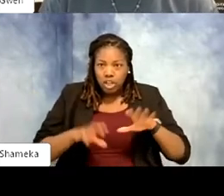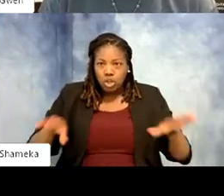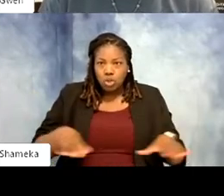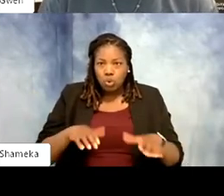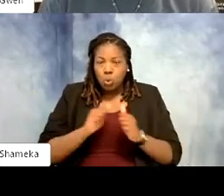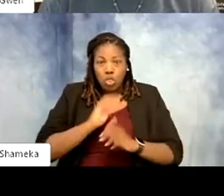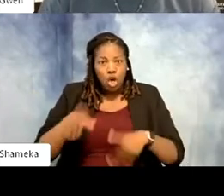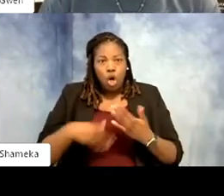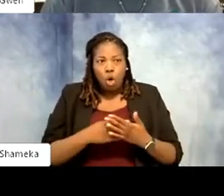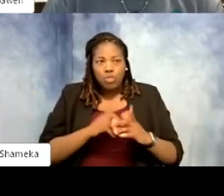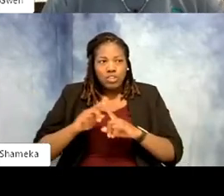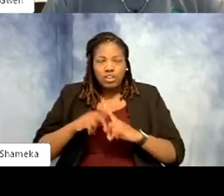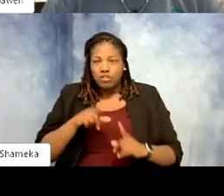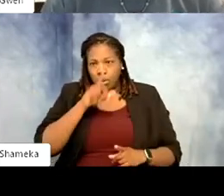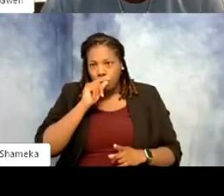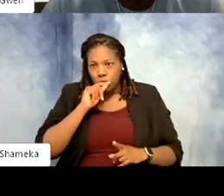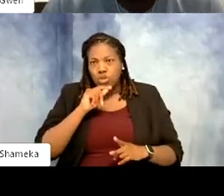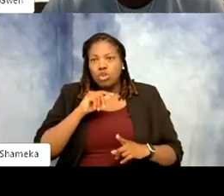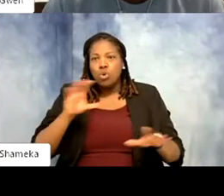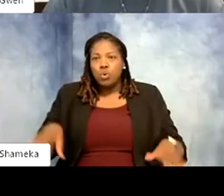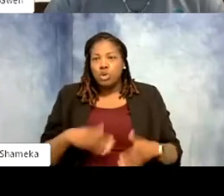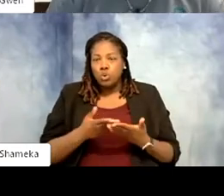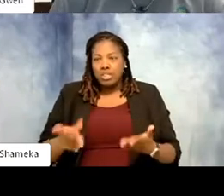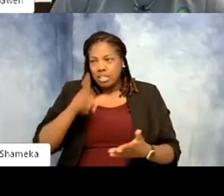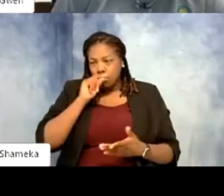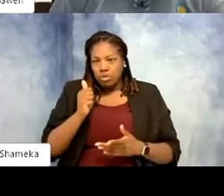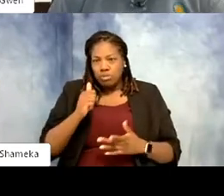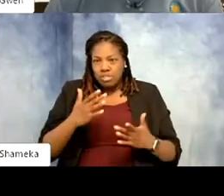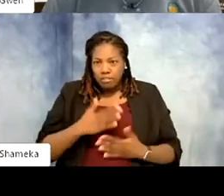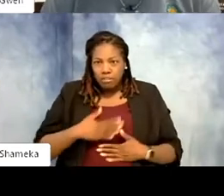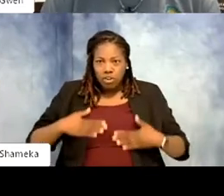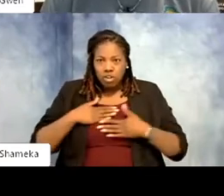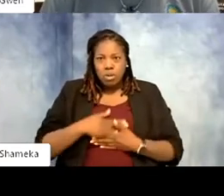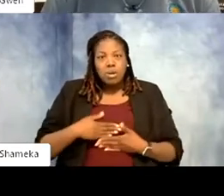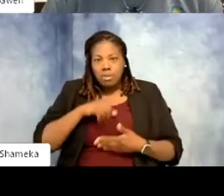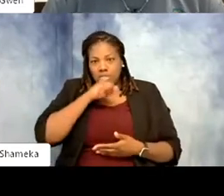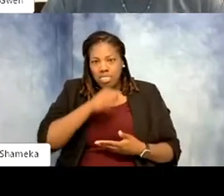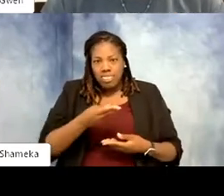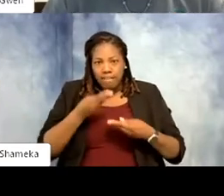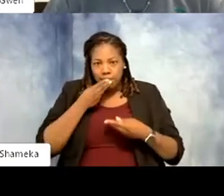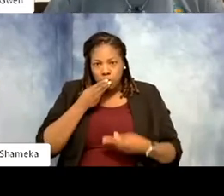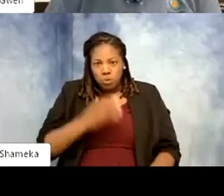So we try to do things that they enjoy doing. Food is a big motivator and enrichment items.